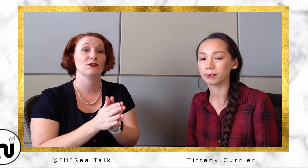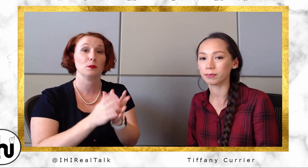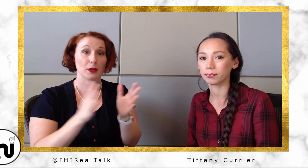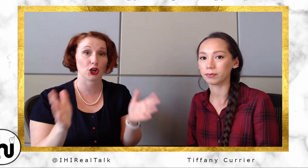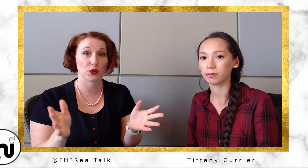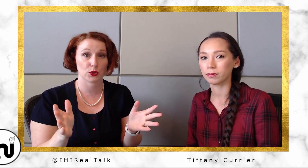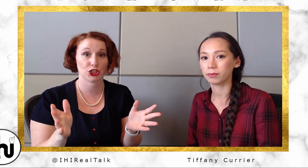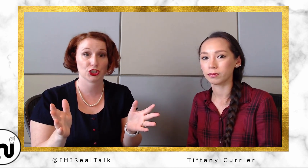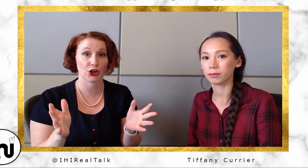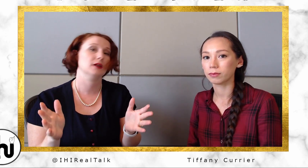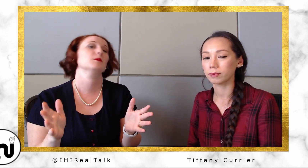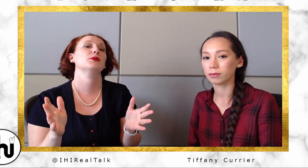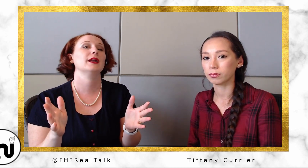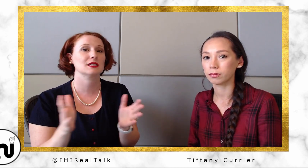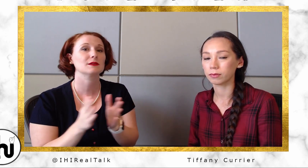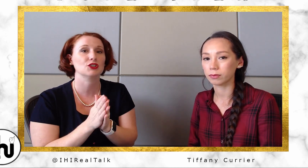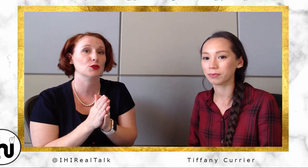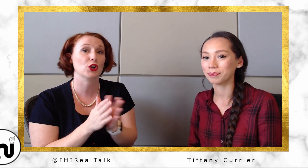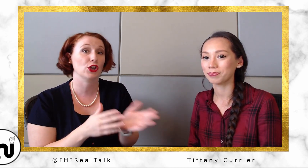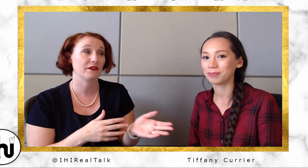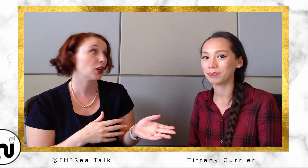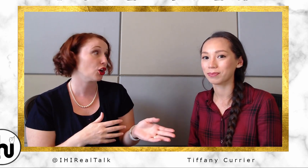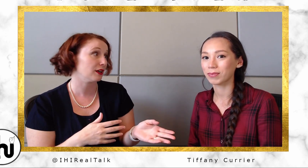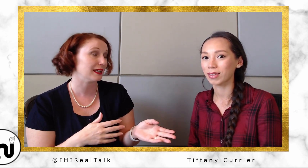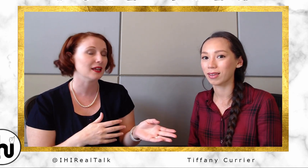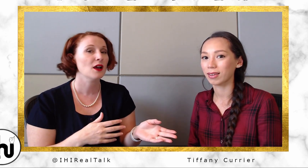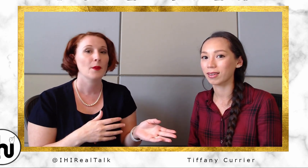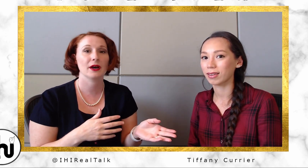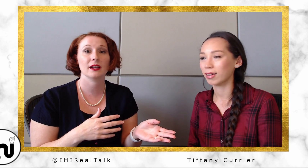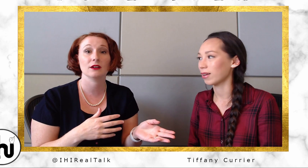bigger than what she's already put out. She's working on that currently, but not